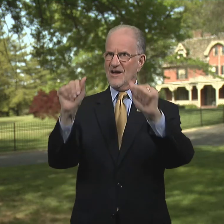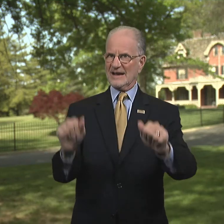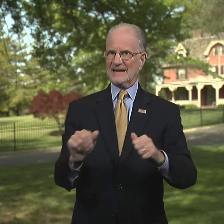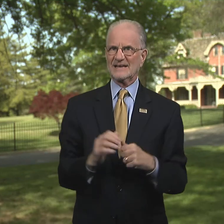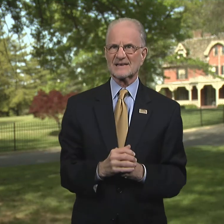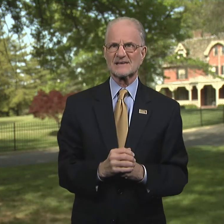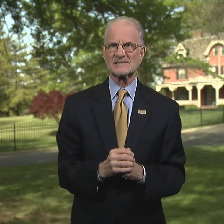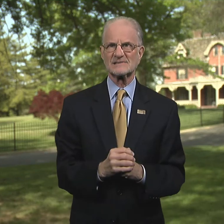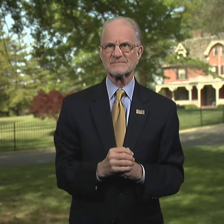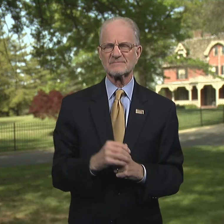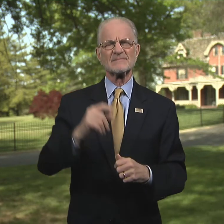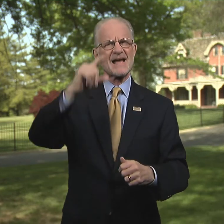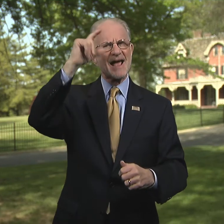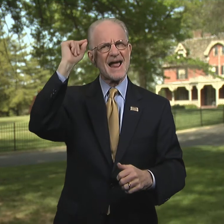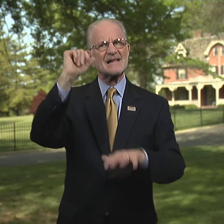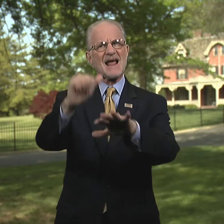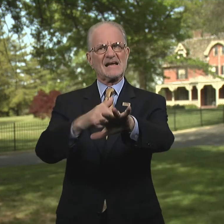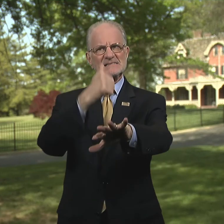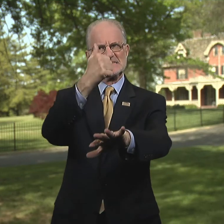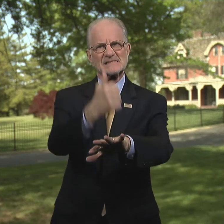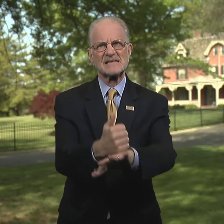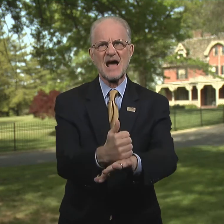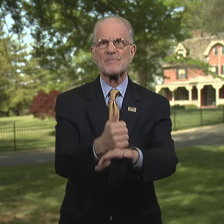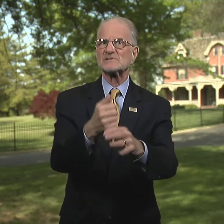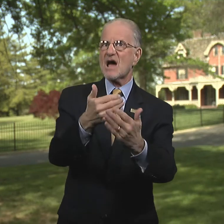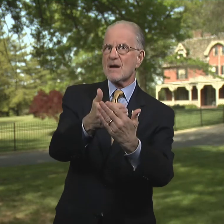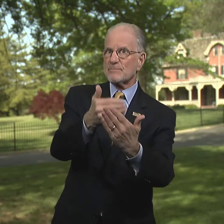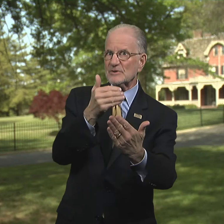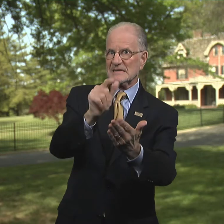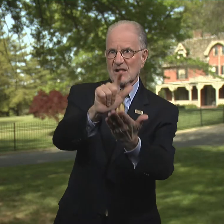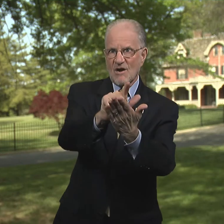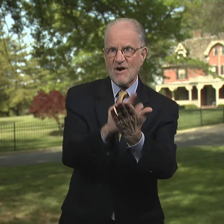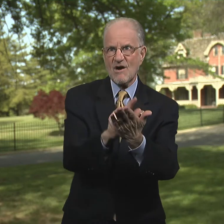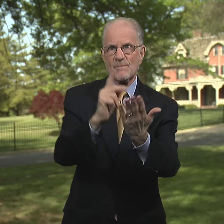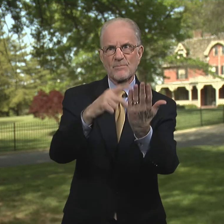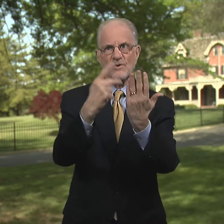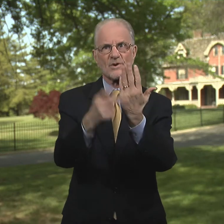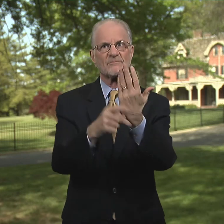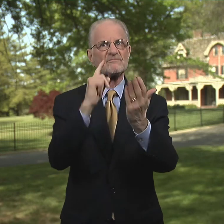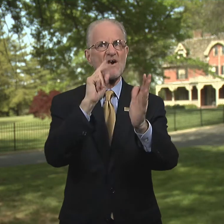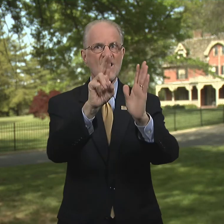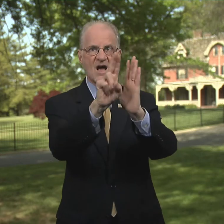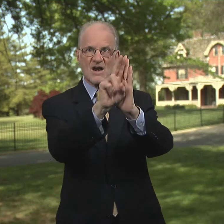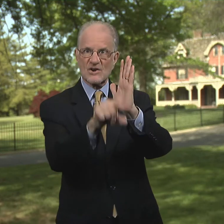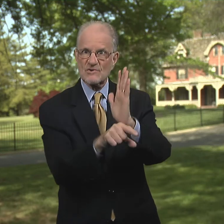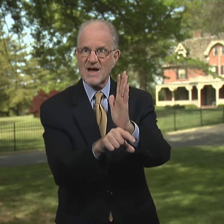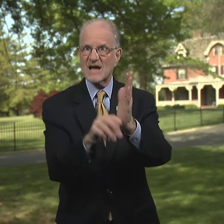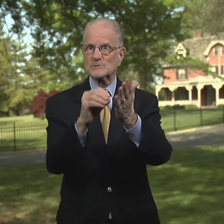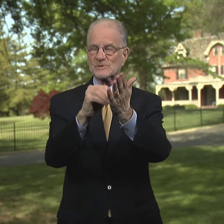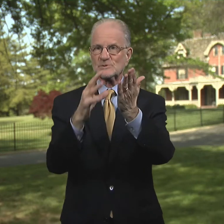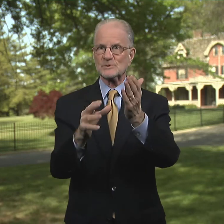Gallaudet has established a pre-law program for undergraduate students